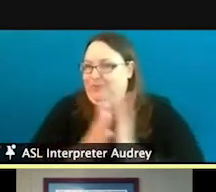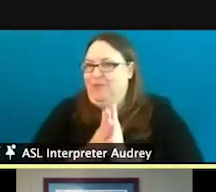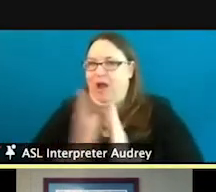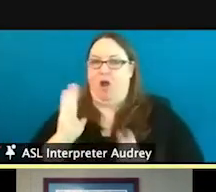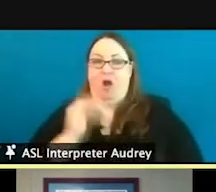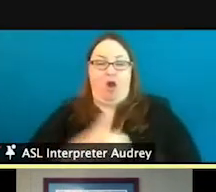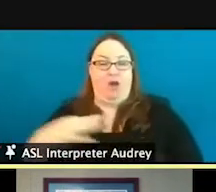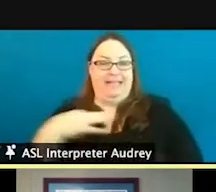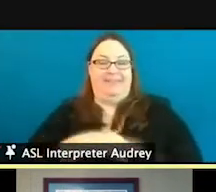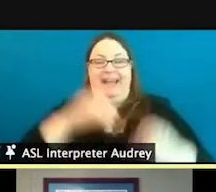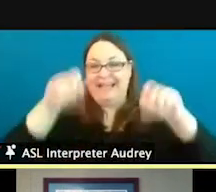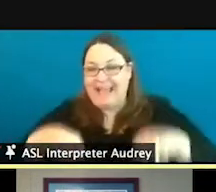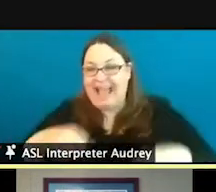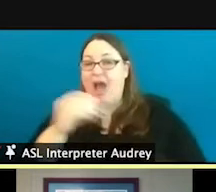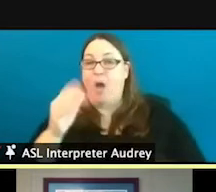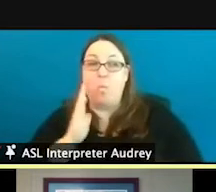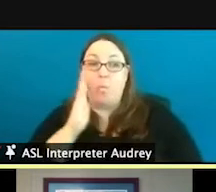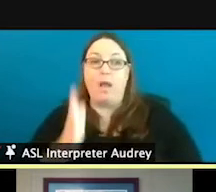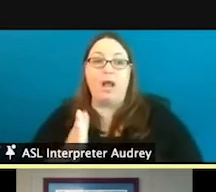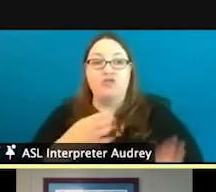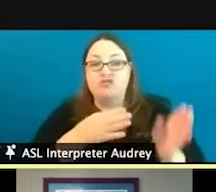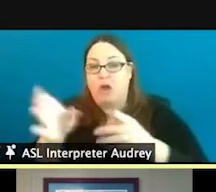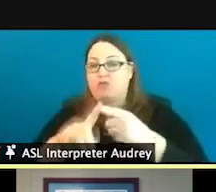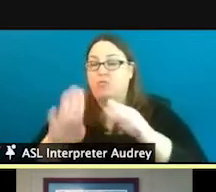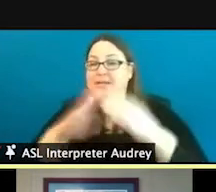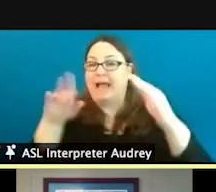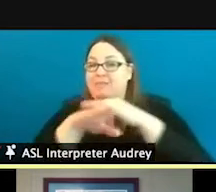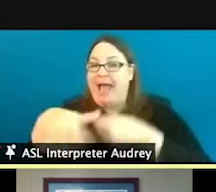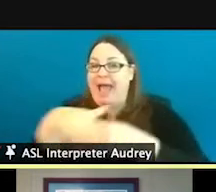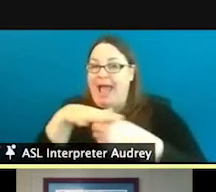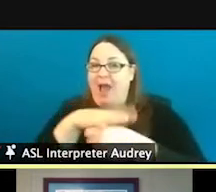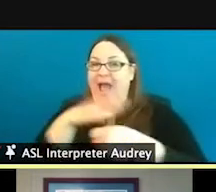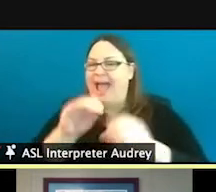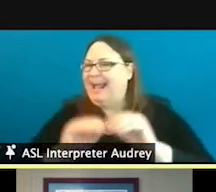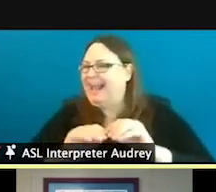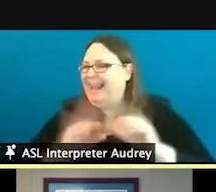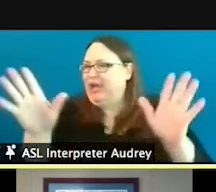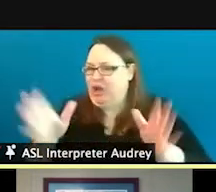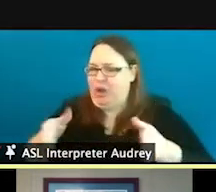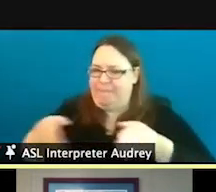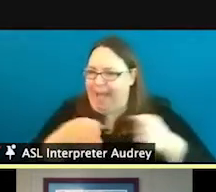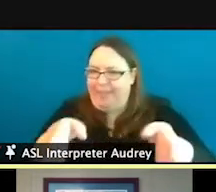Our staff can, and will, direct you to accessible areas and clear pathways, provide a pen and